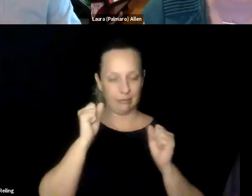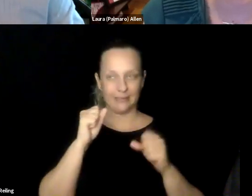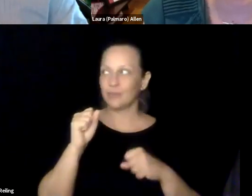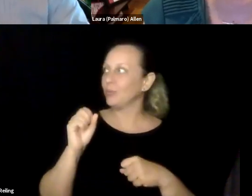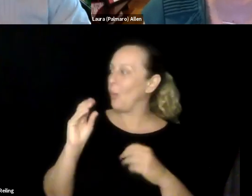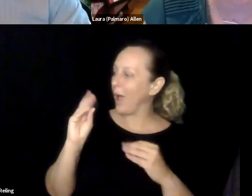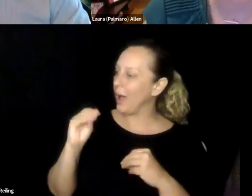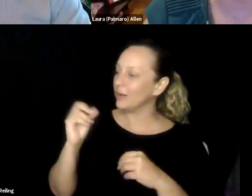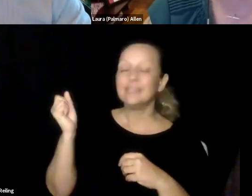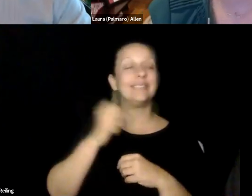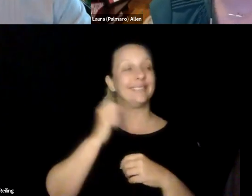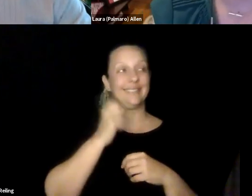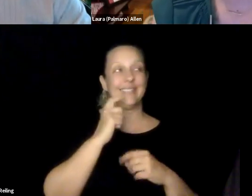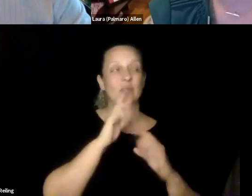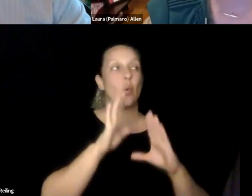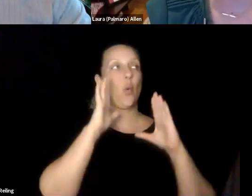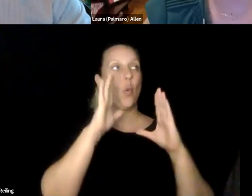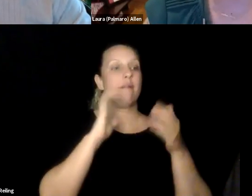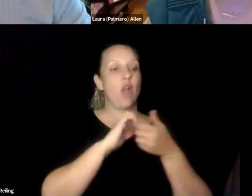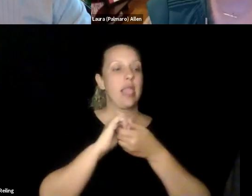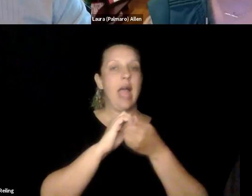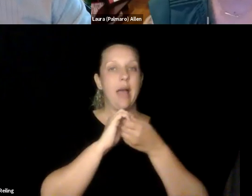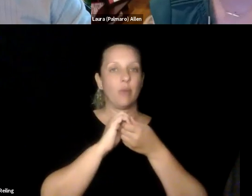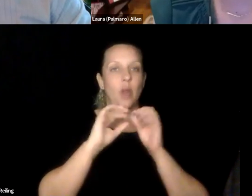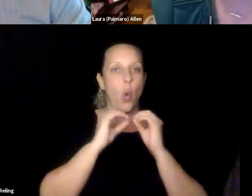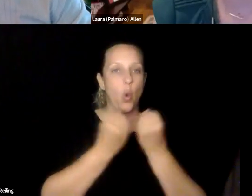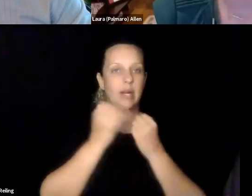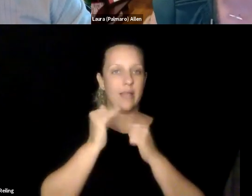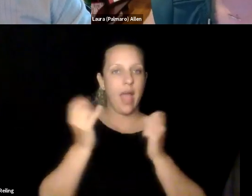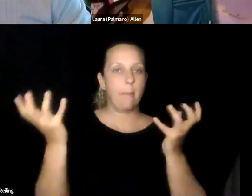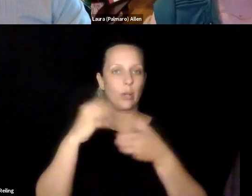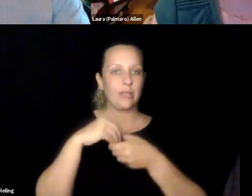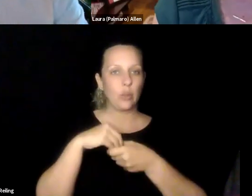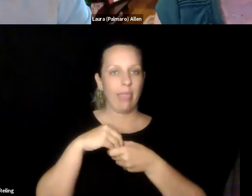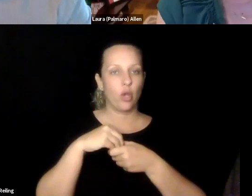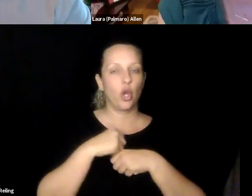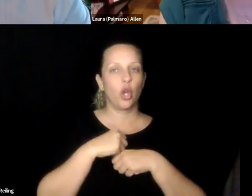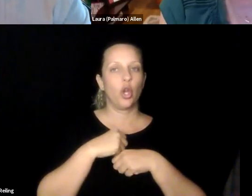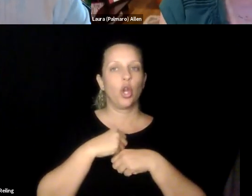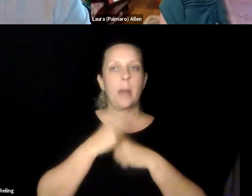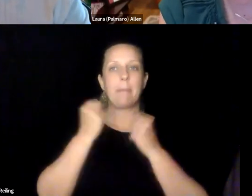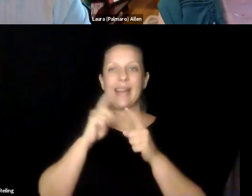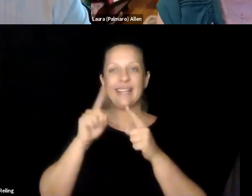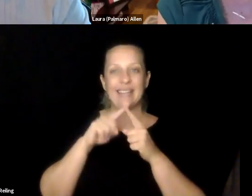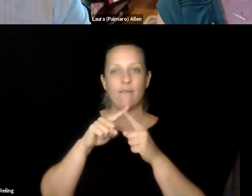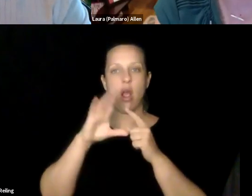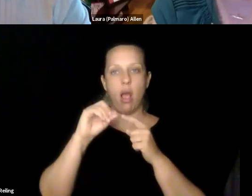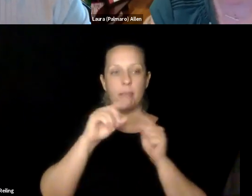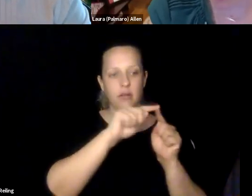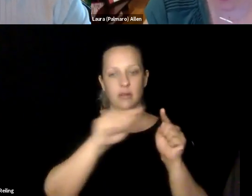us about it? >> LAURA ALLEN: Yes. Teach Access has been around for over five years, and it is this wonderful